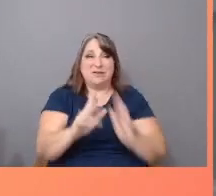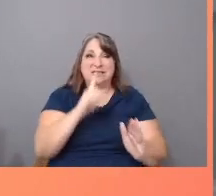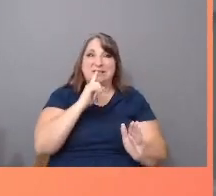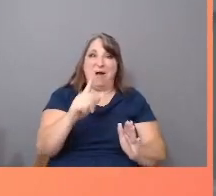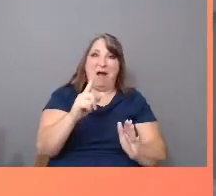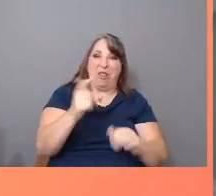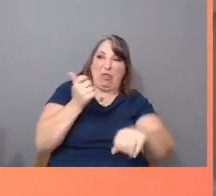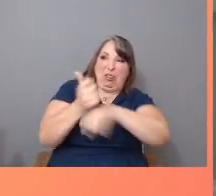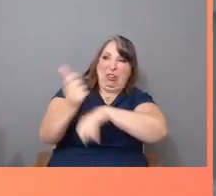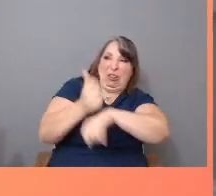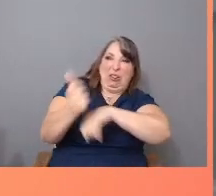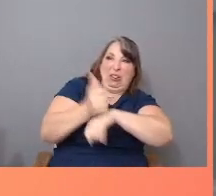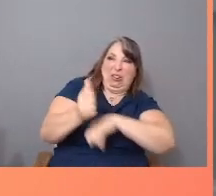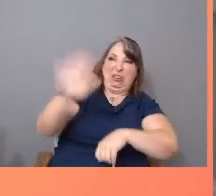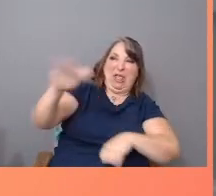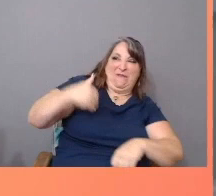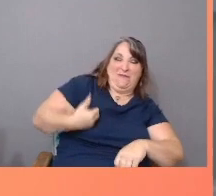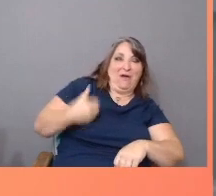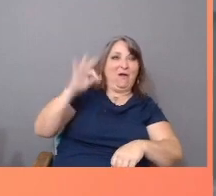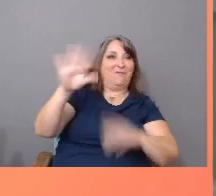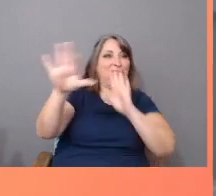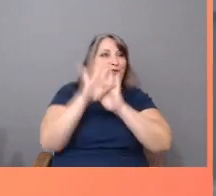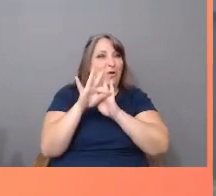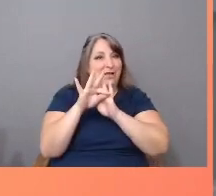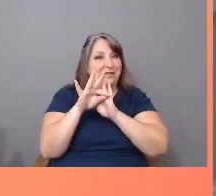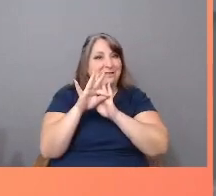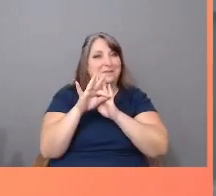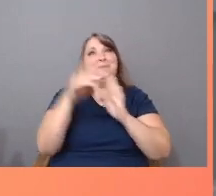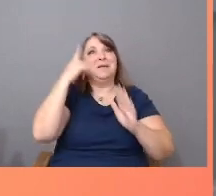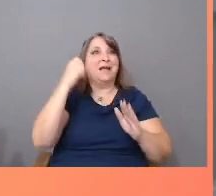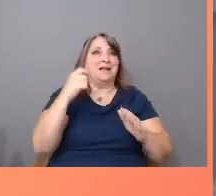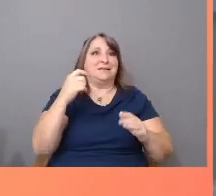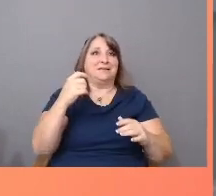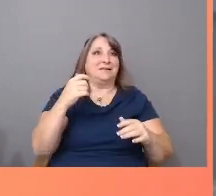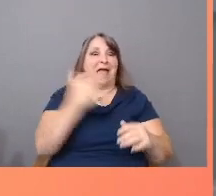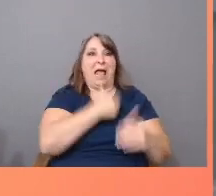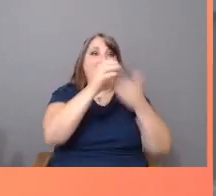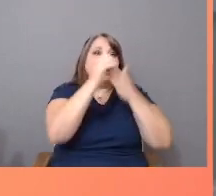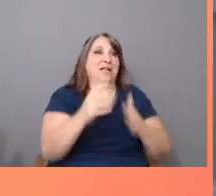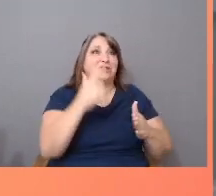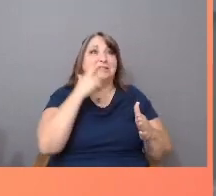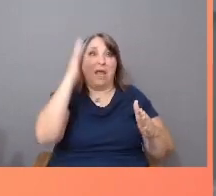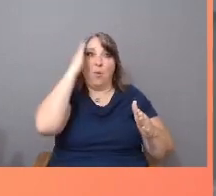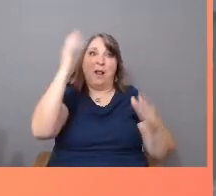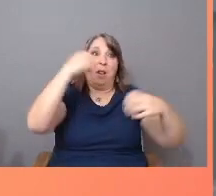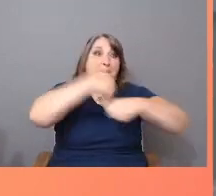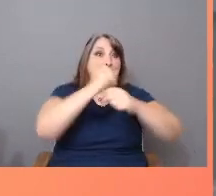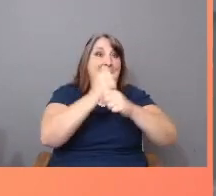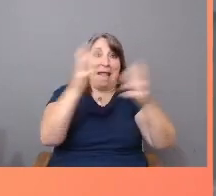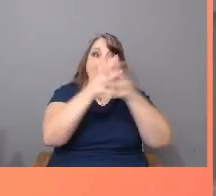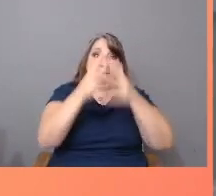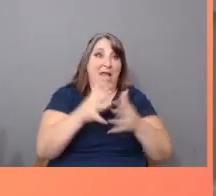as our leaders promise to make America great again. Presumably, that means free of Latinx